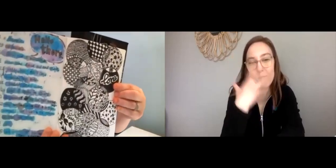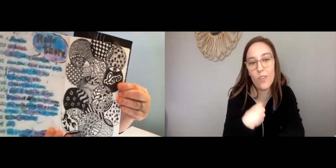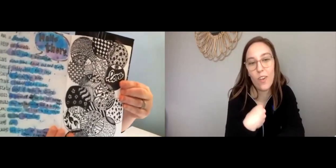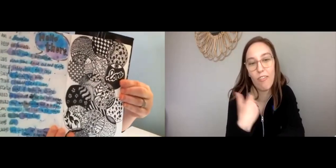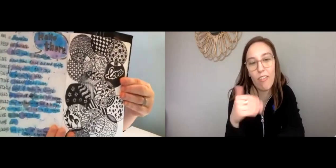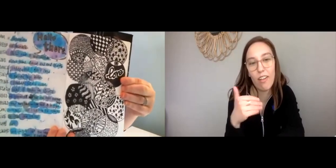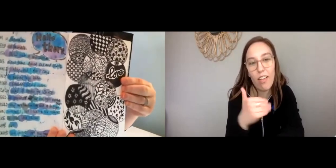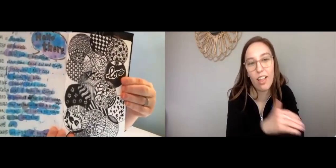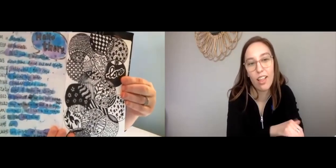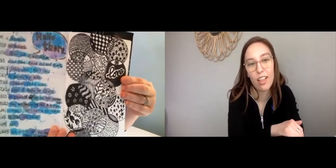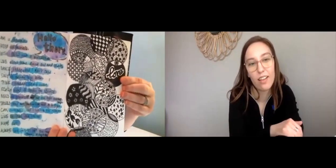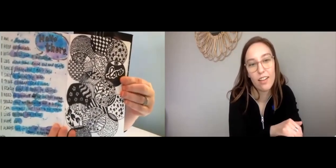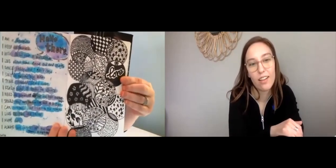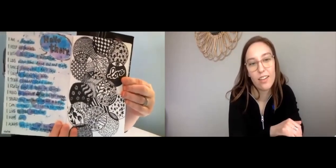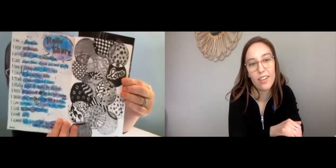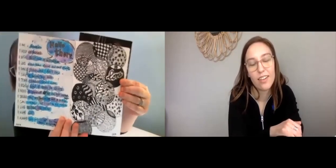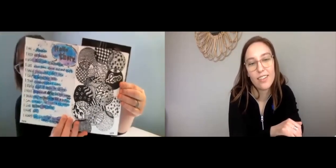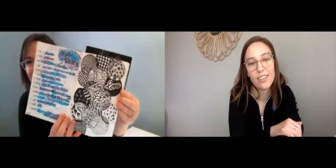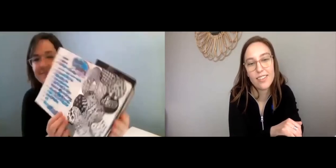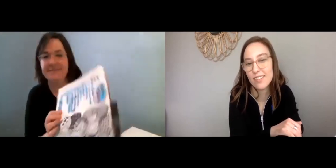Maggie: Oh cool, wow that’s beautiful.